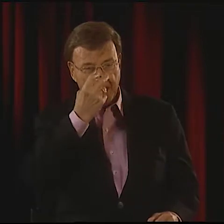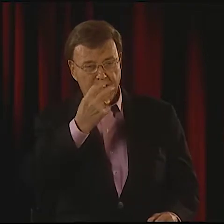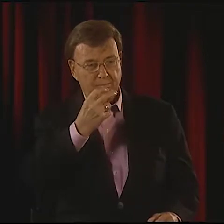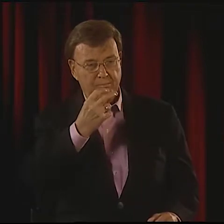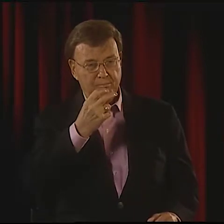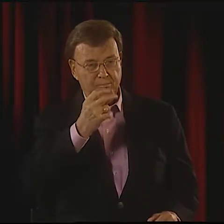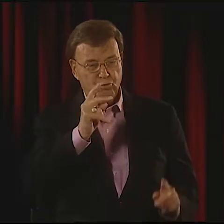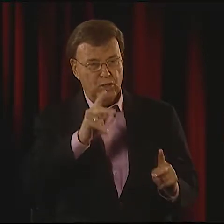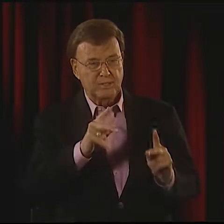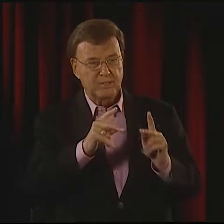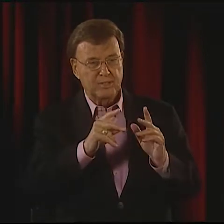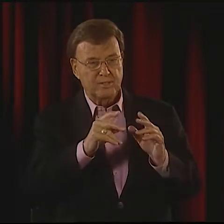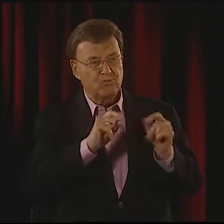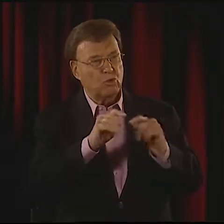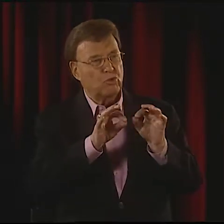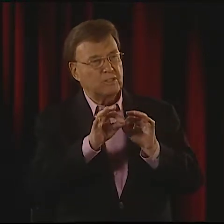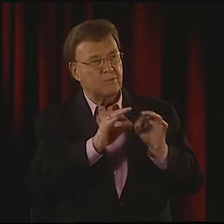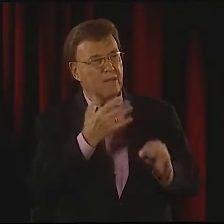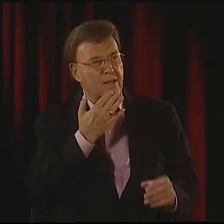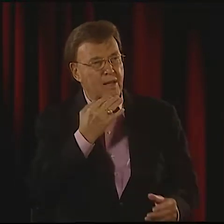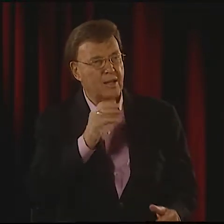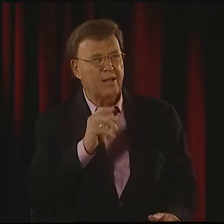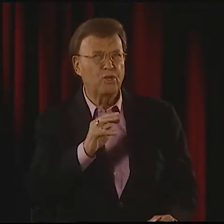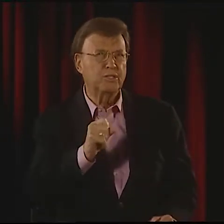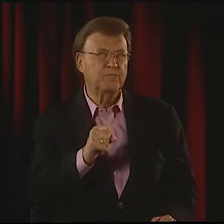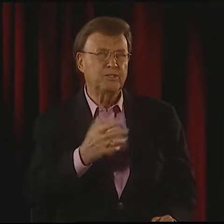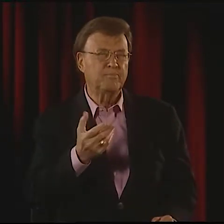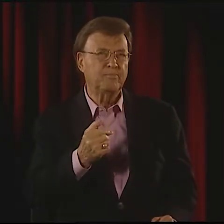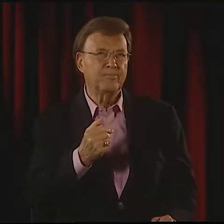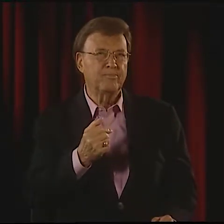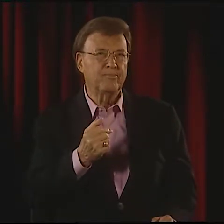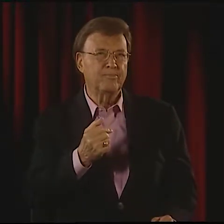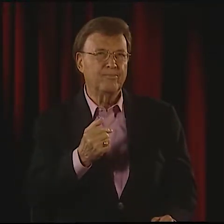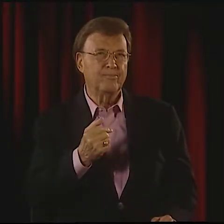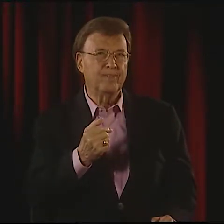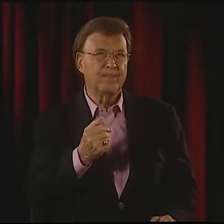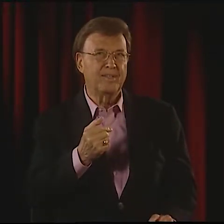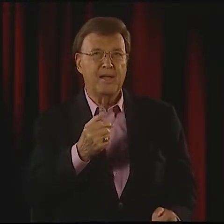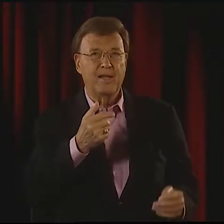LIKE A BLIND PERSON, TRYING TO DESCRIBE COLOR TO THEM